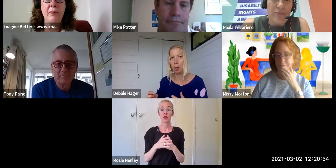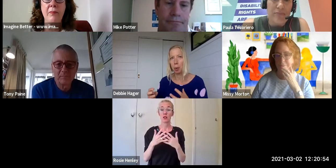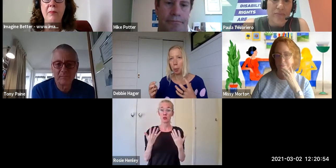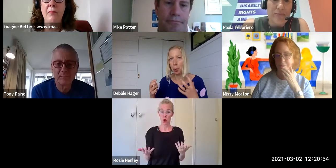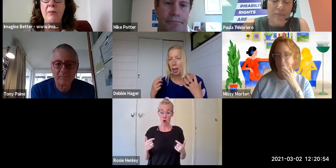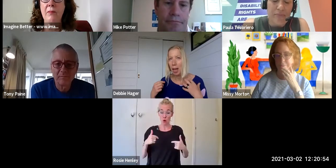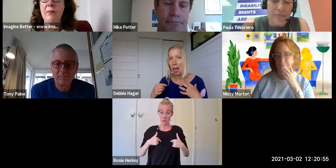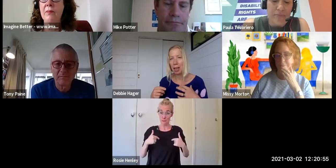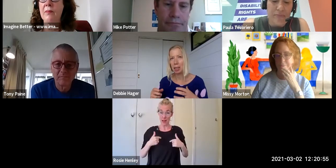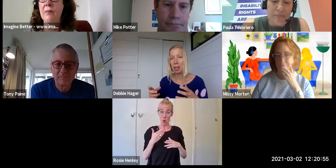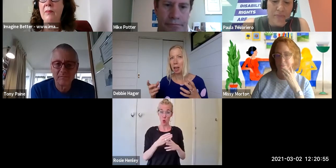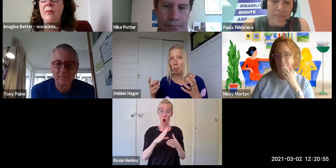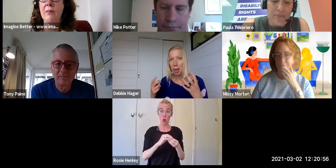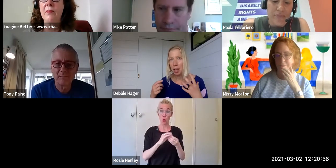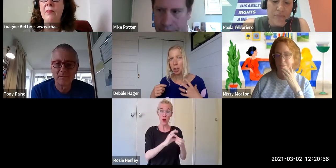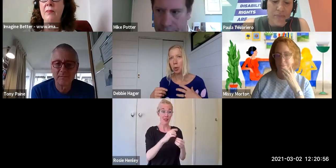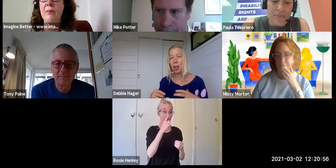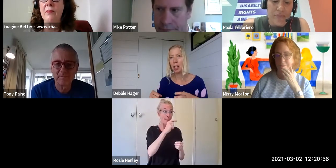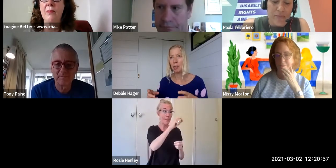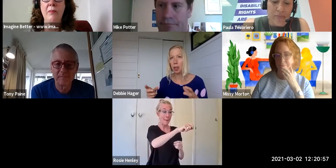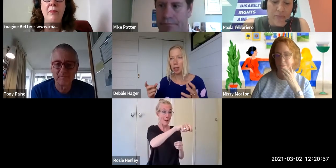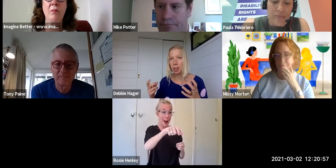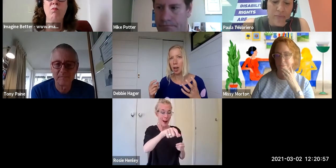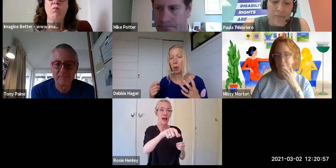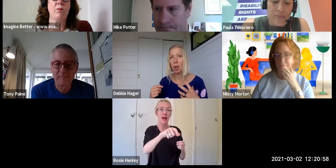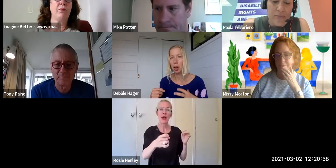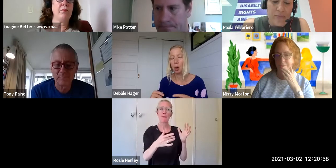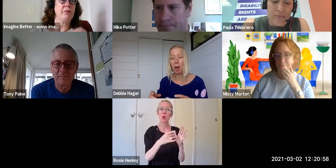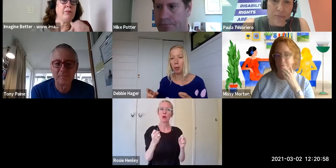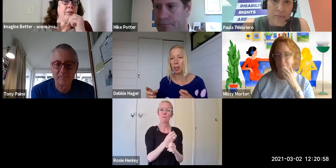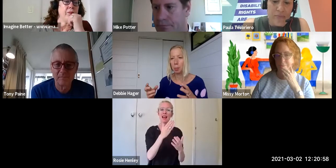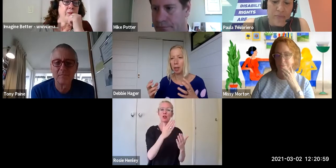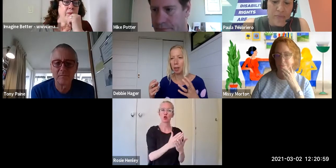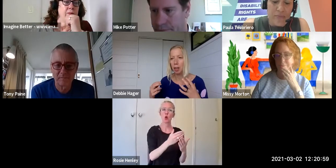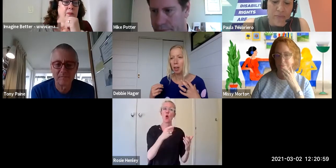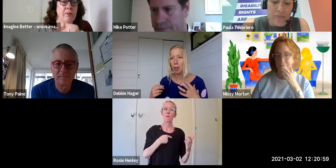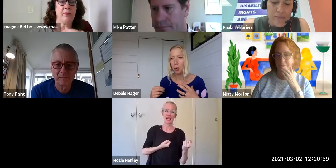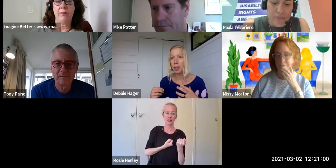with people and making sure that the voices that I heard are not my voice but the voices